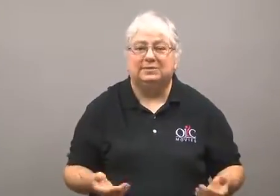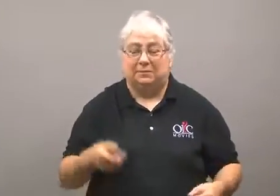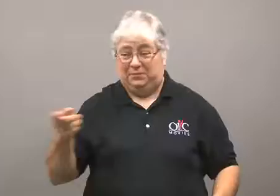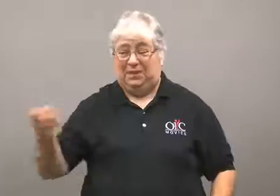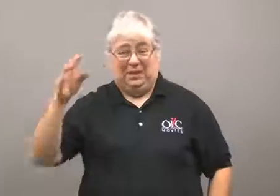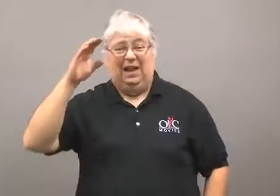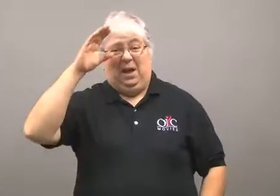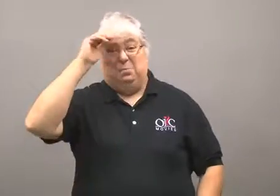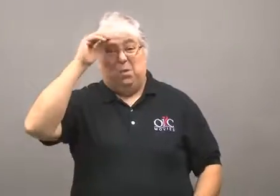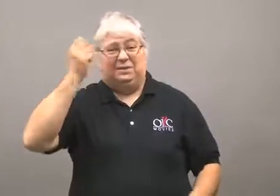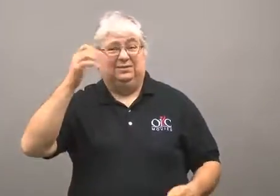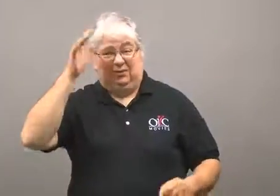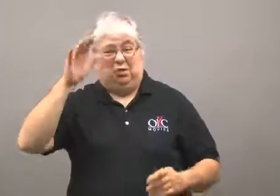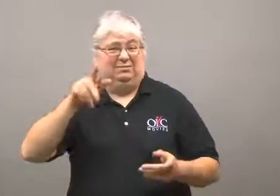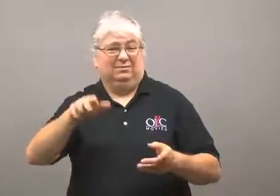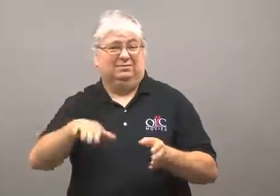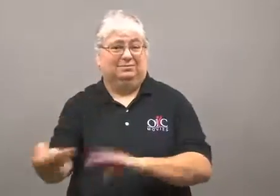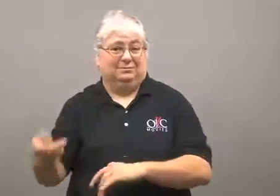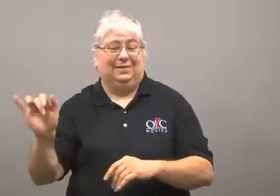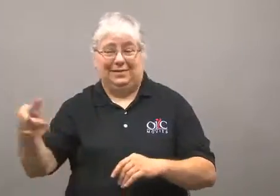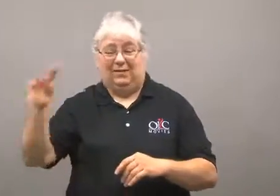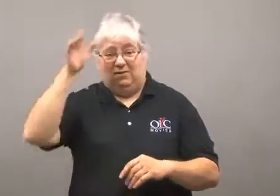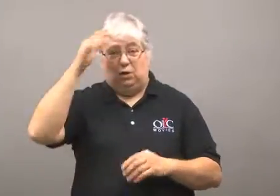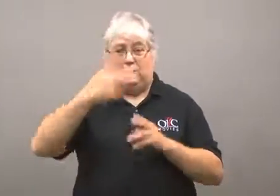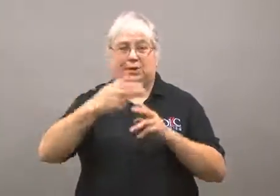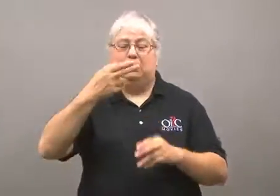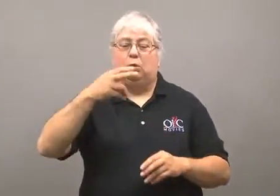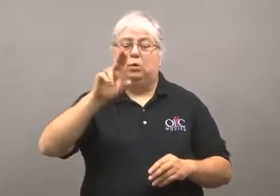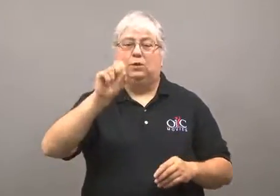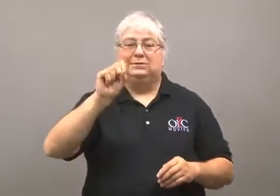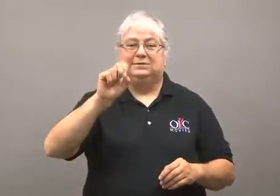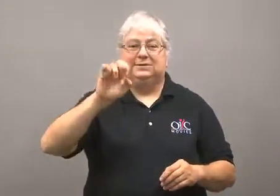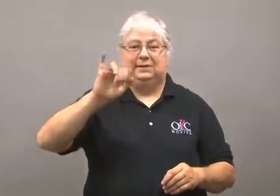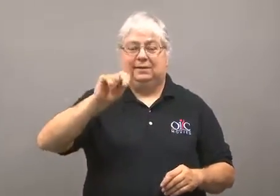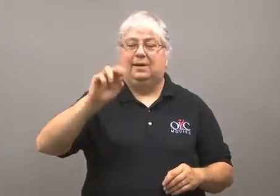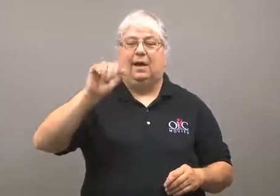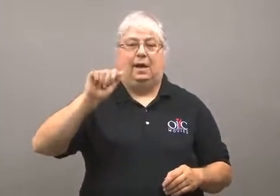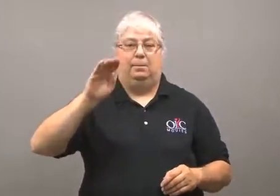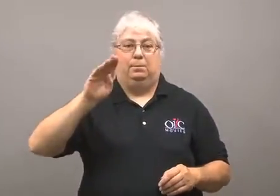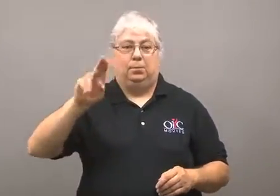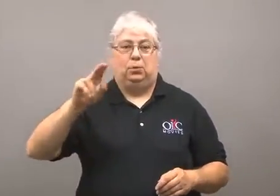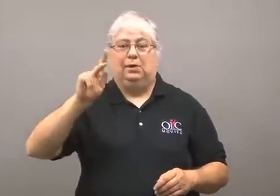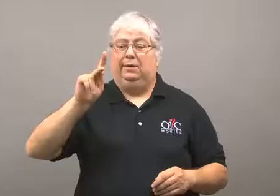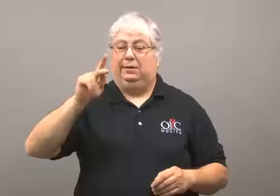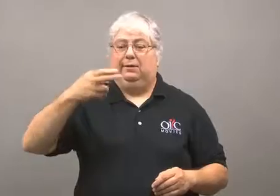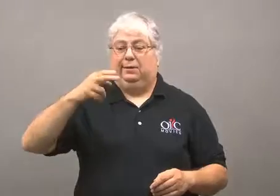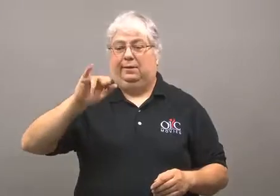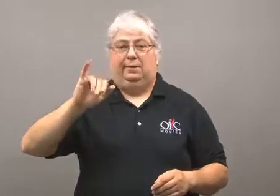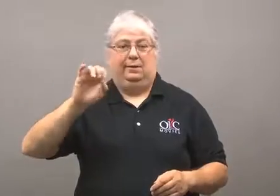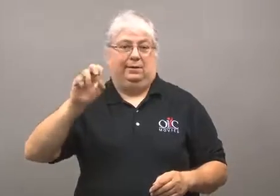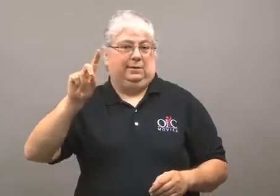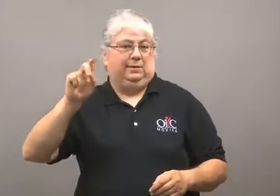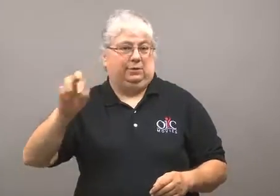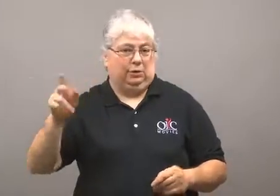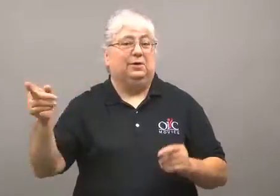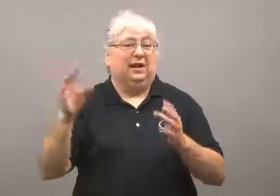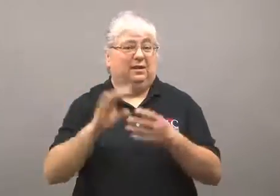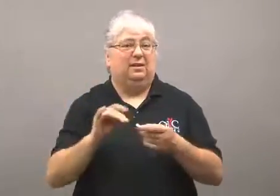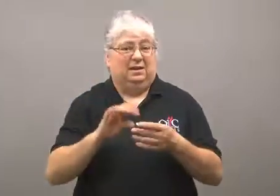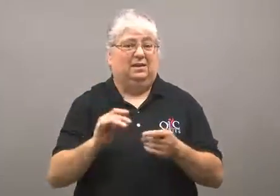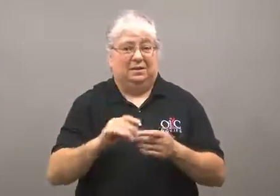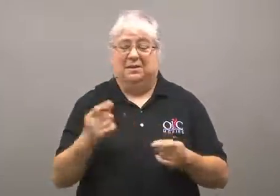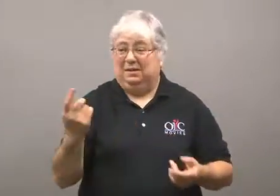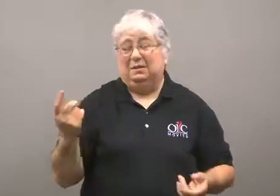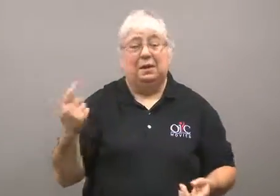Hussein Abu Khieder, the slain boy's father,